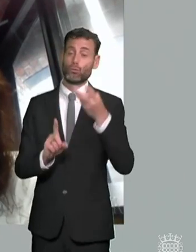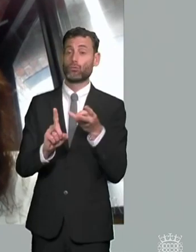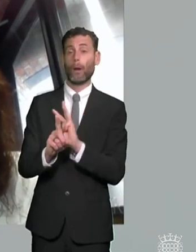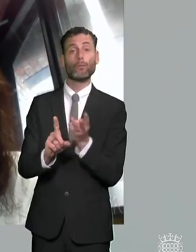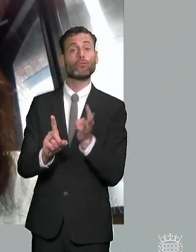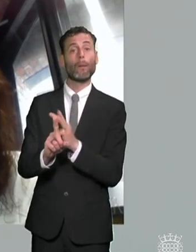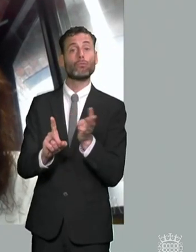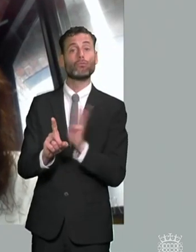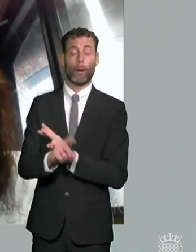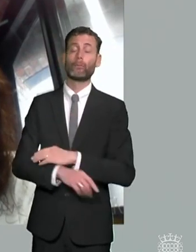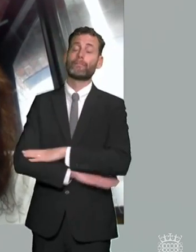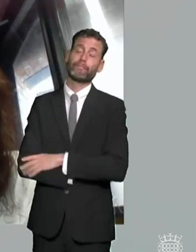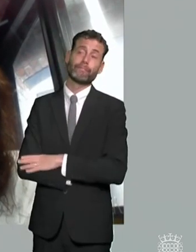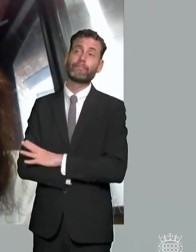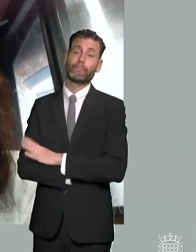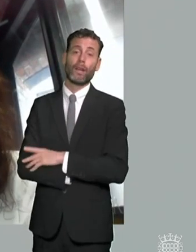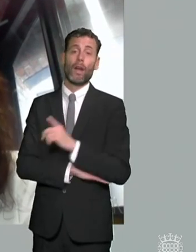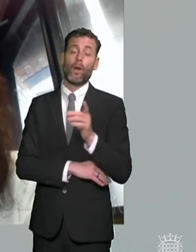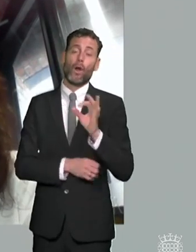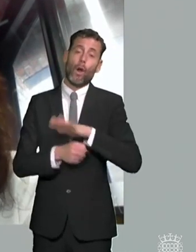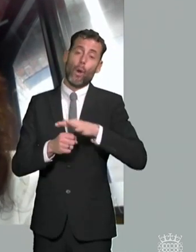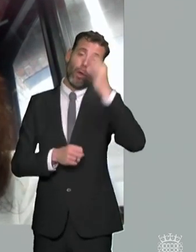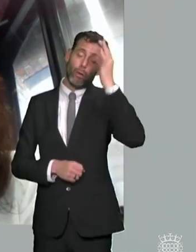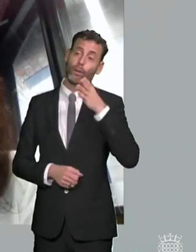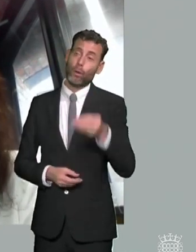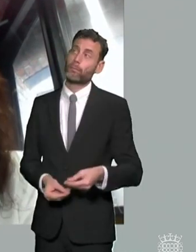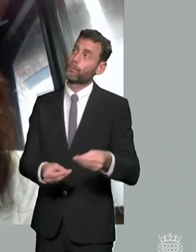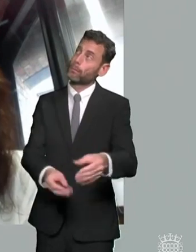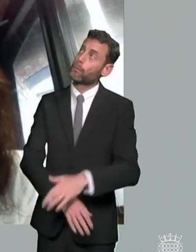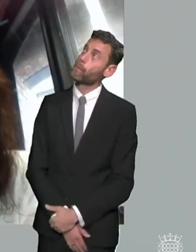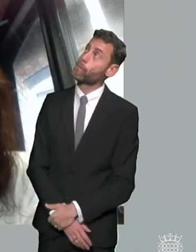process they do the bare minimum to comply with tribunal deadlines and then there's a big flurry